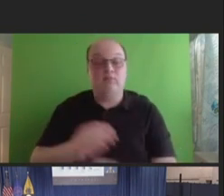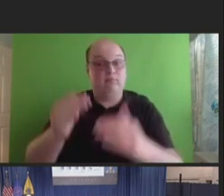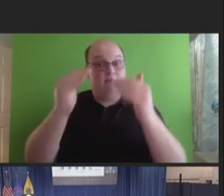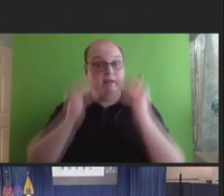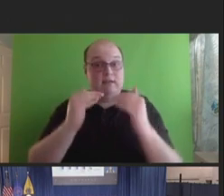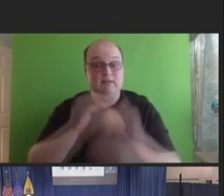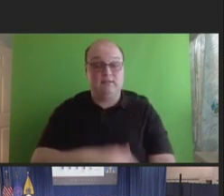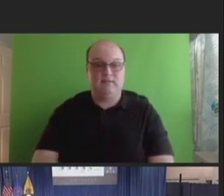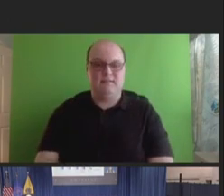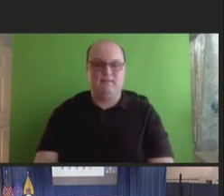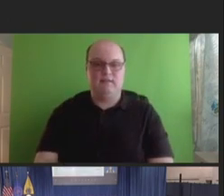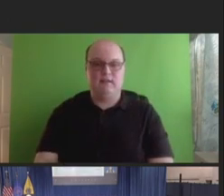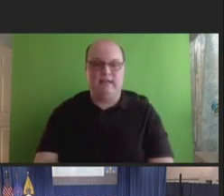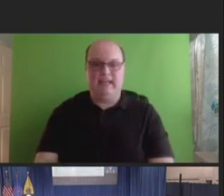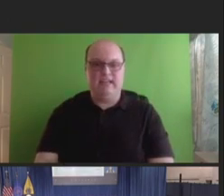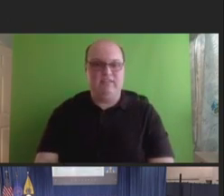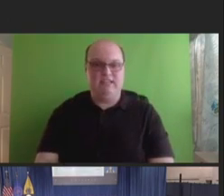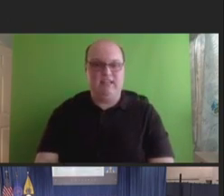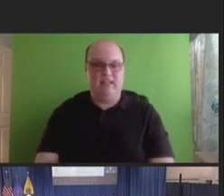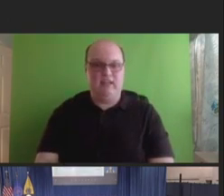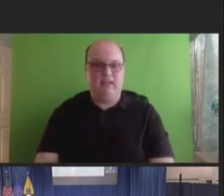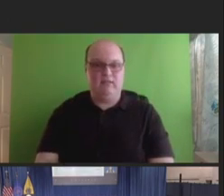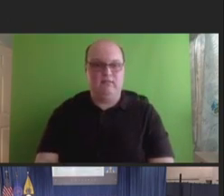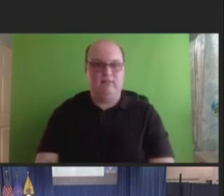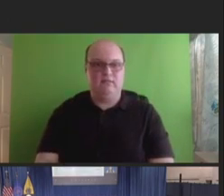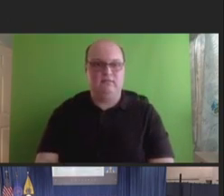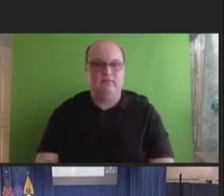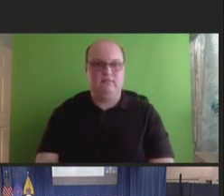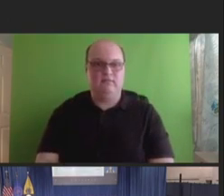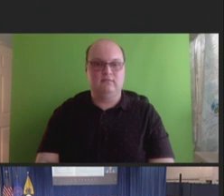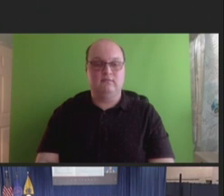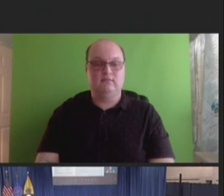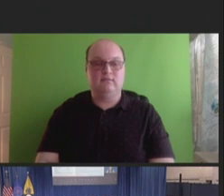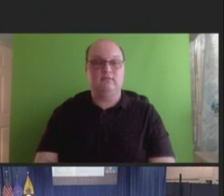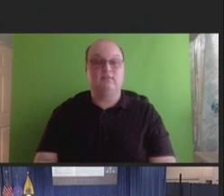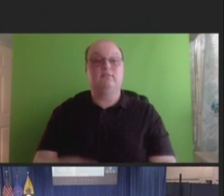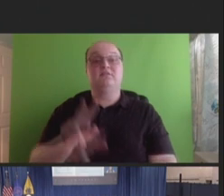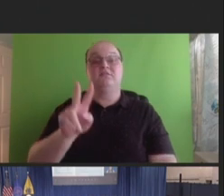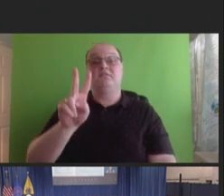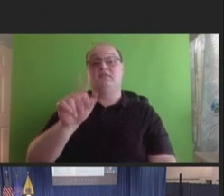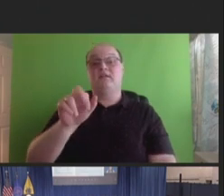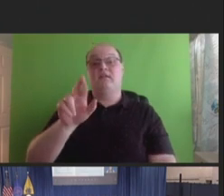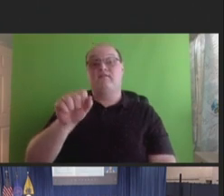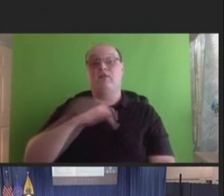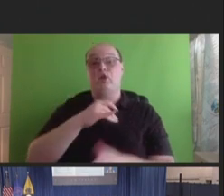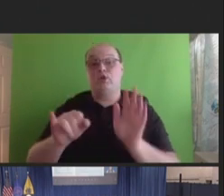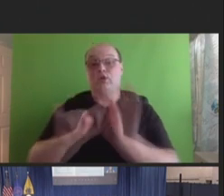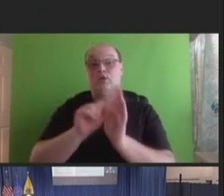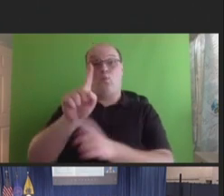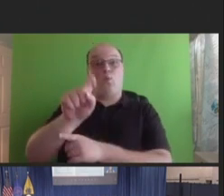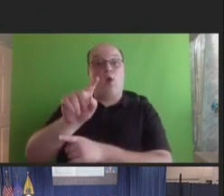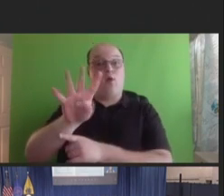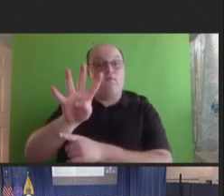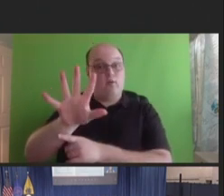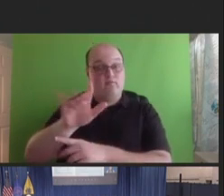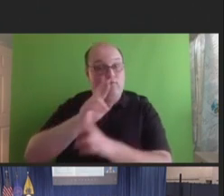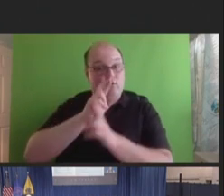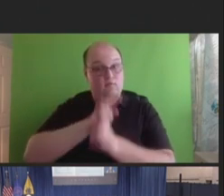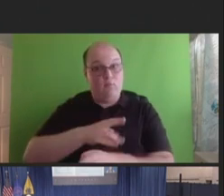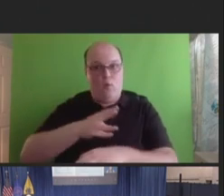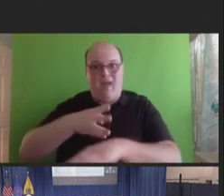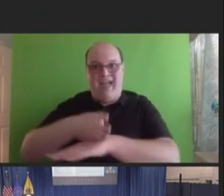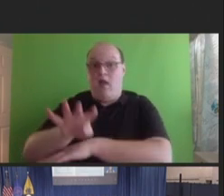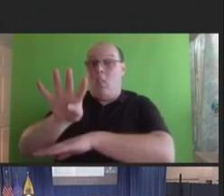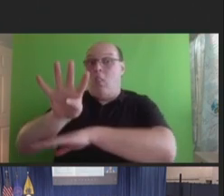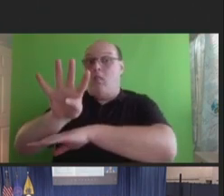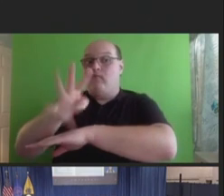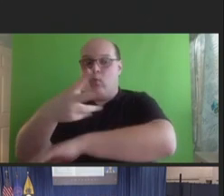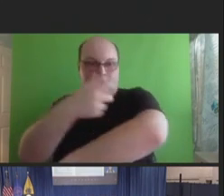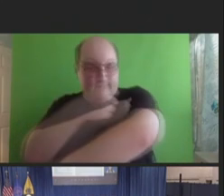In VAERS, we identified 145 reports after a fourth dose among persons who we presumed